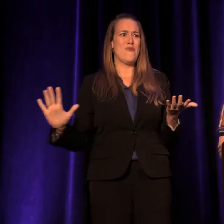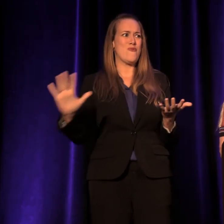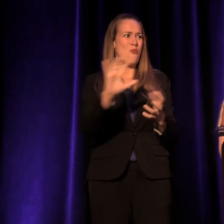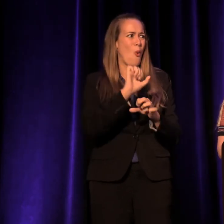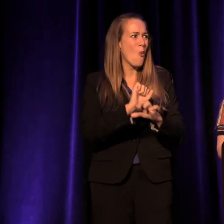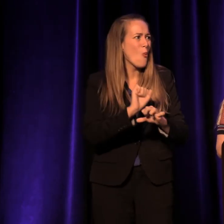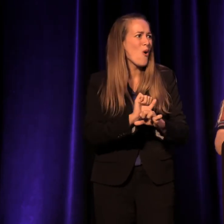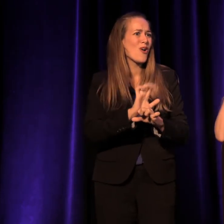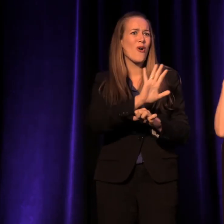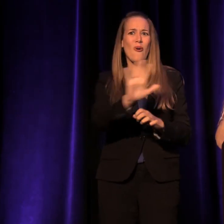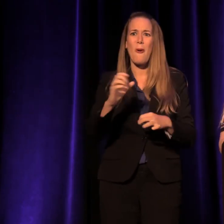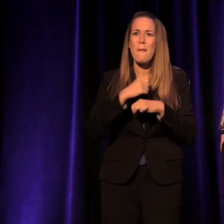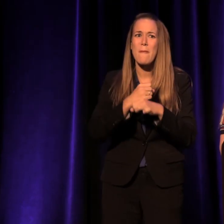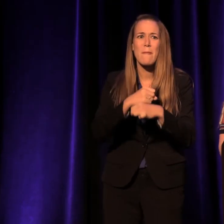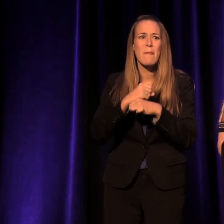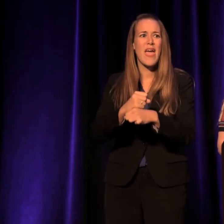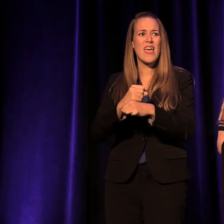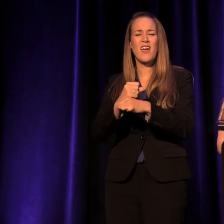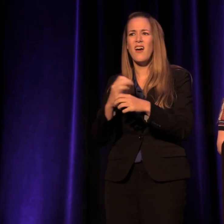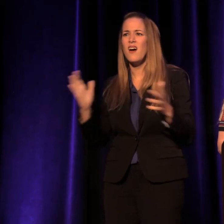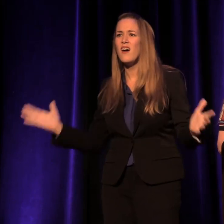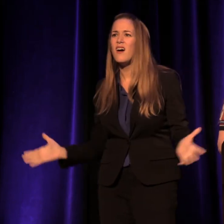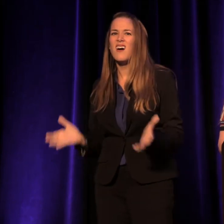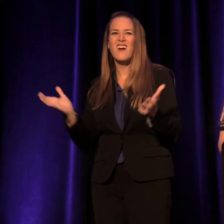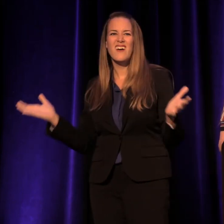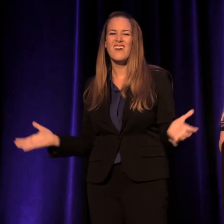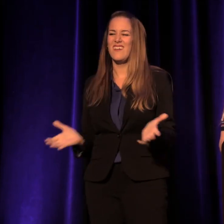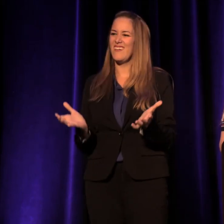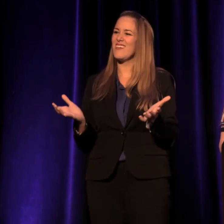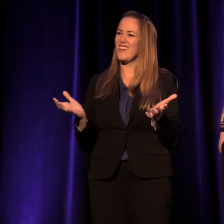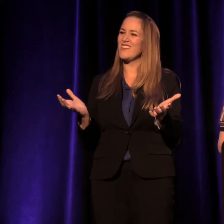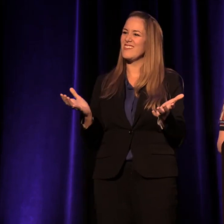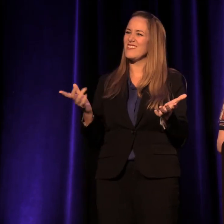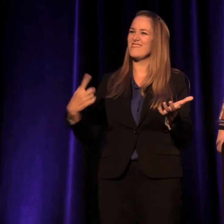and foster the stage,